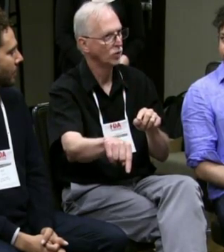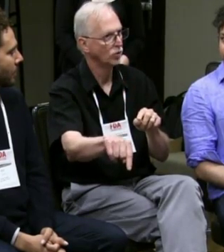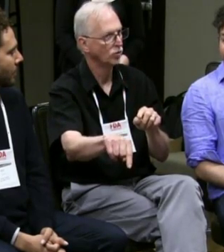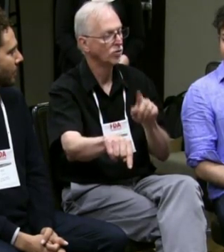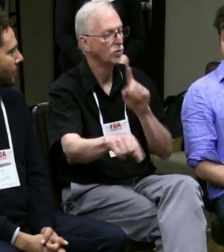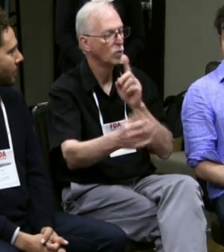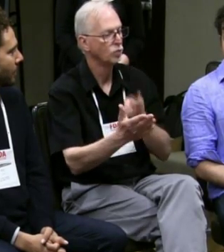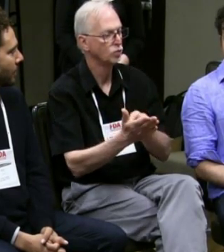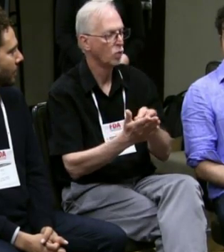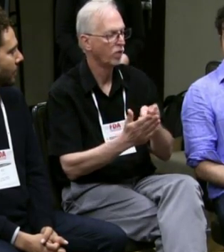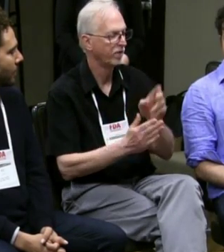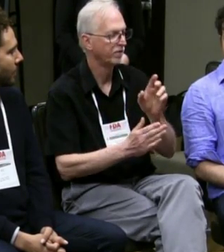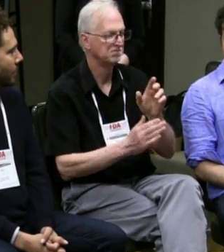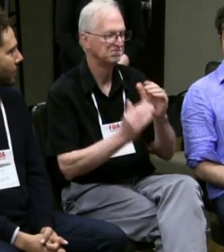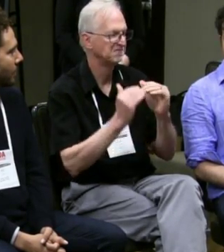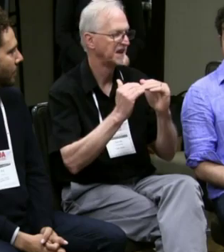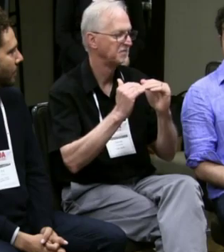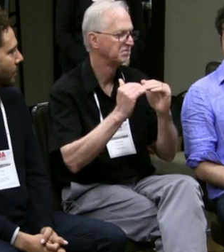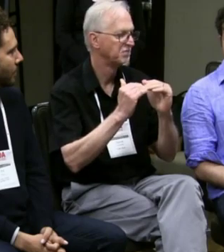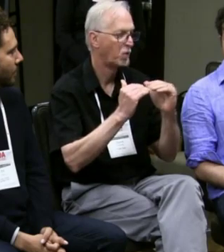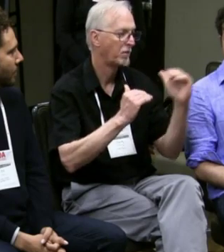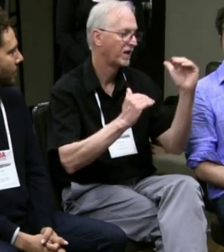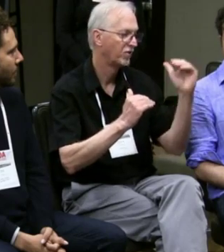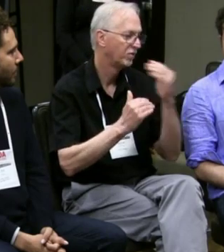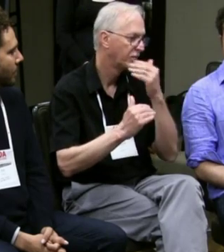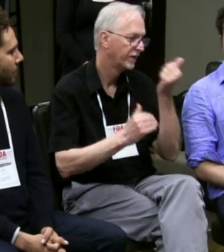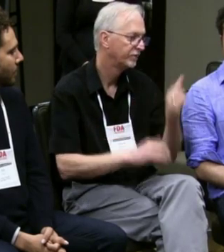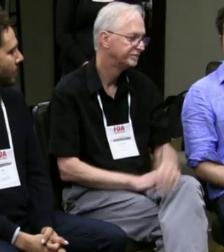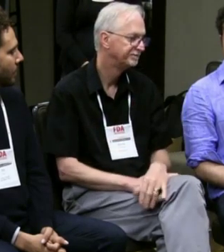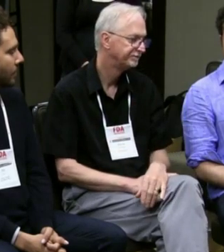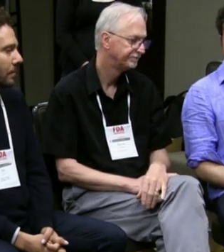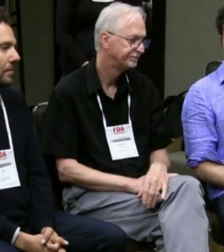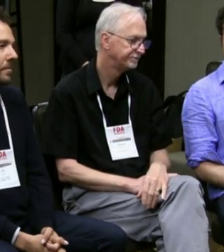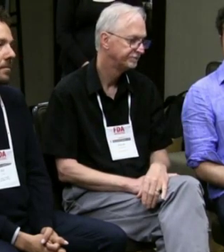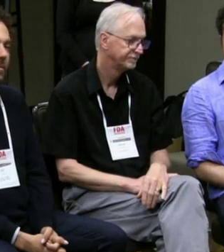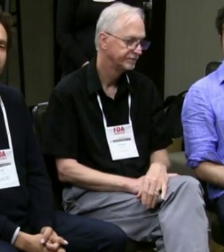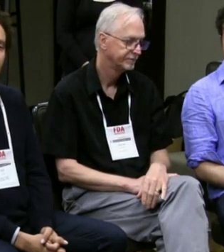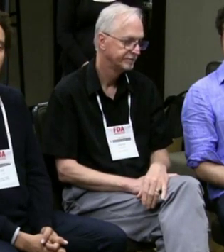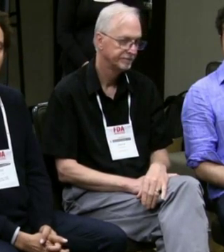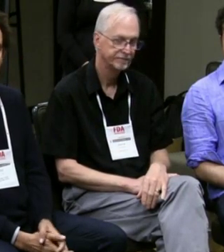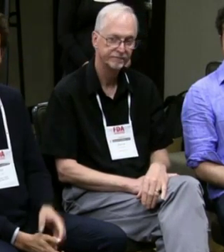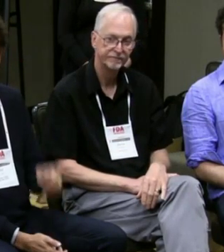and they thought, "I thought it would be at some level